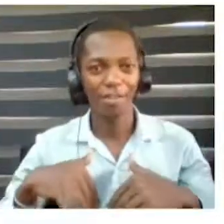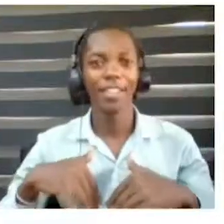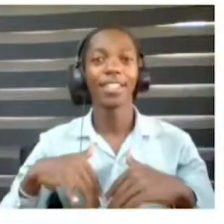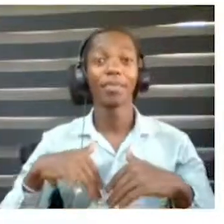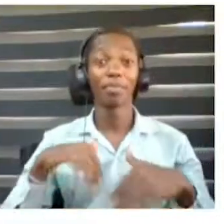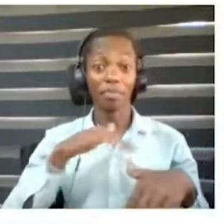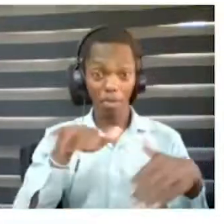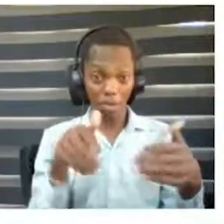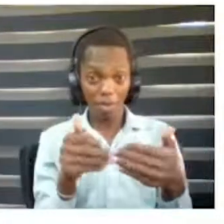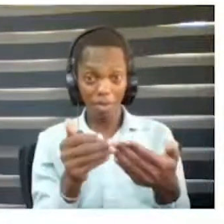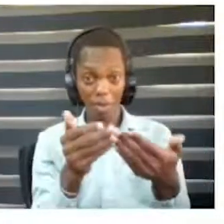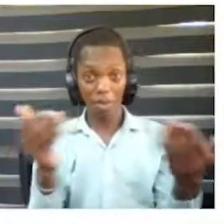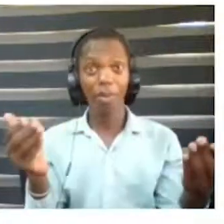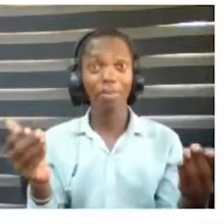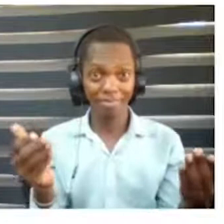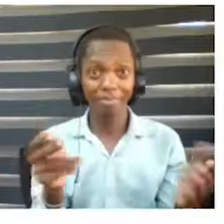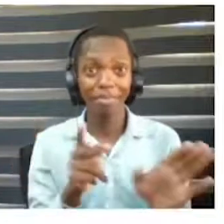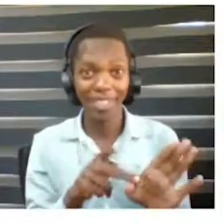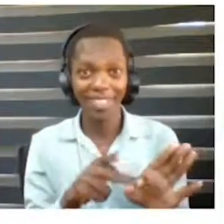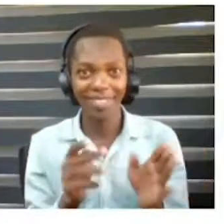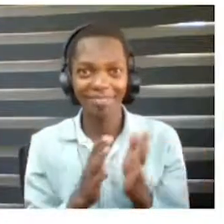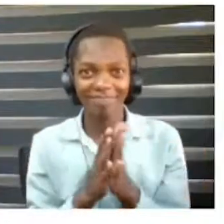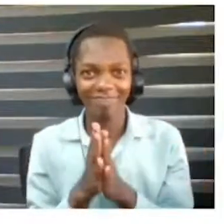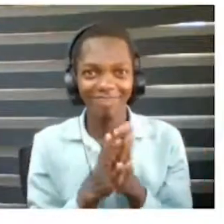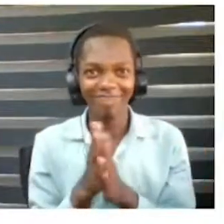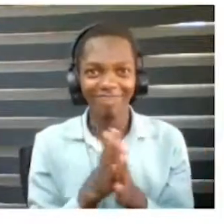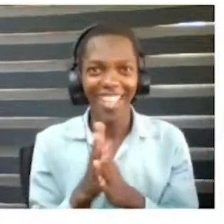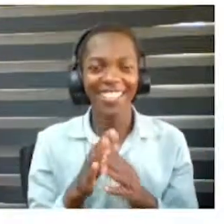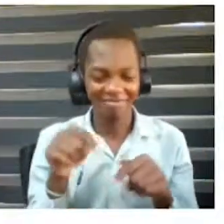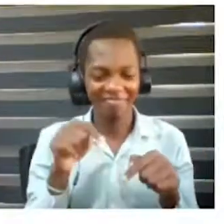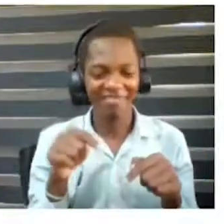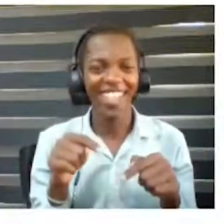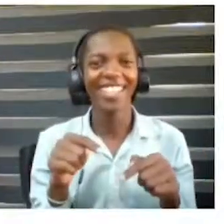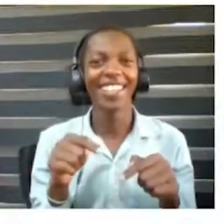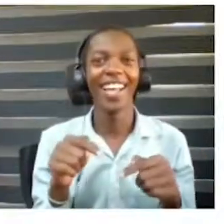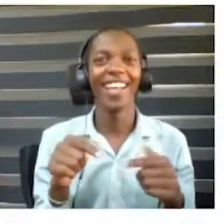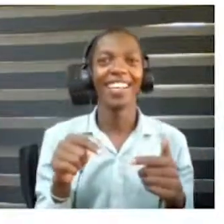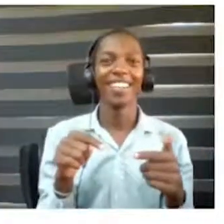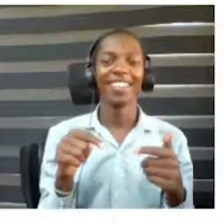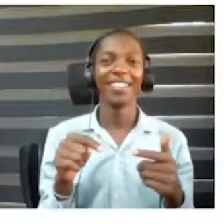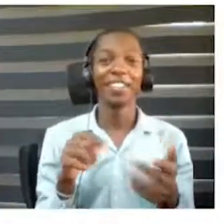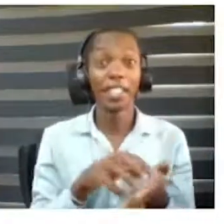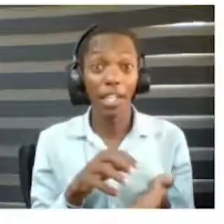The reality is we have silent innovators who have been trying to make a difference across the continent.